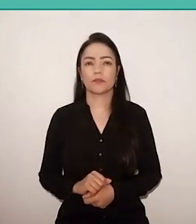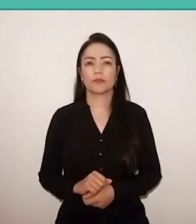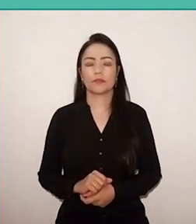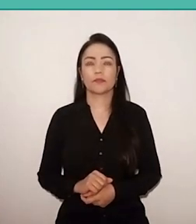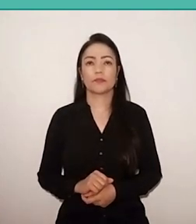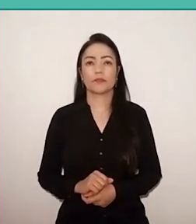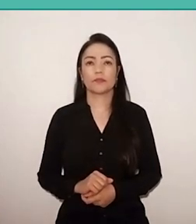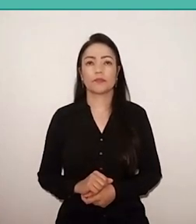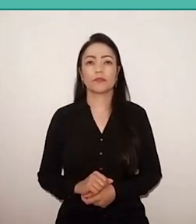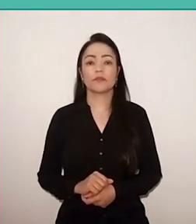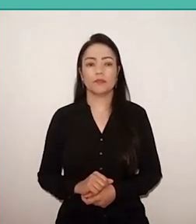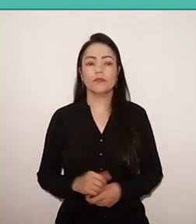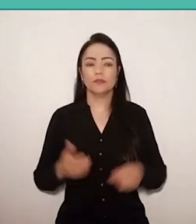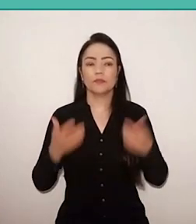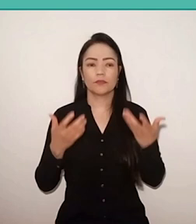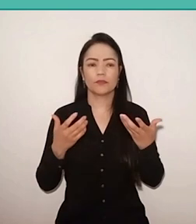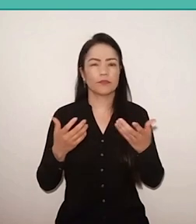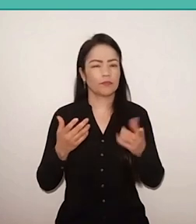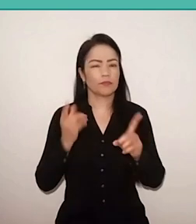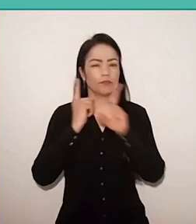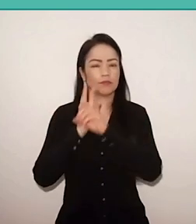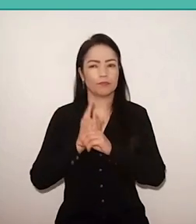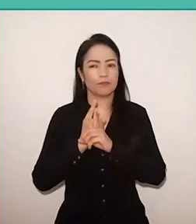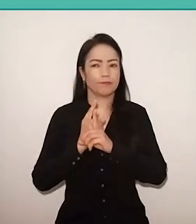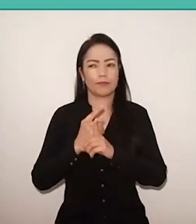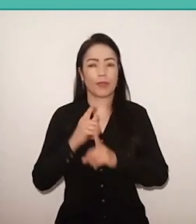I wanted to get to Bel and Tereza’s lilac, but it's blue,